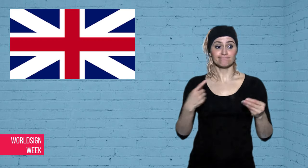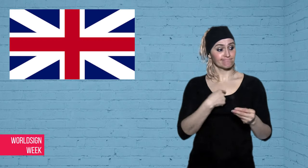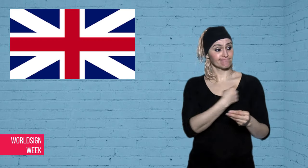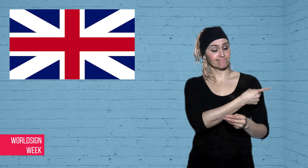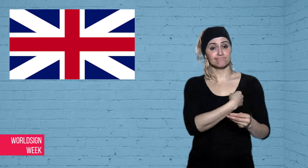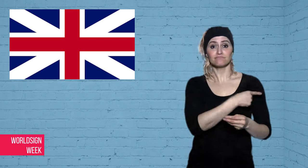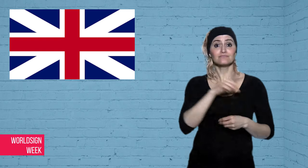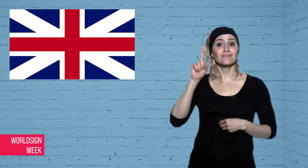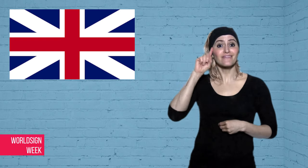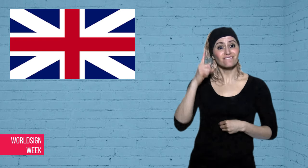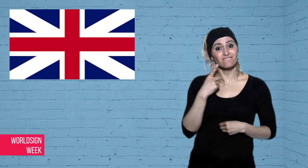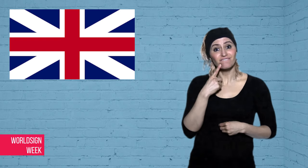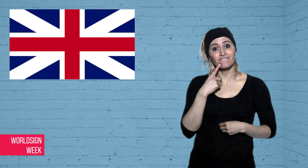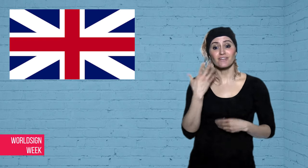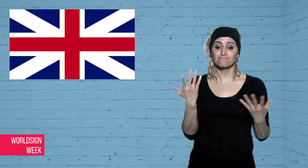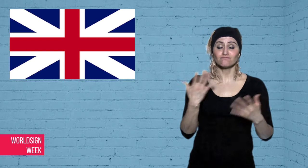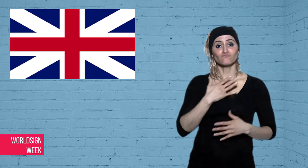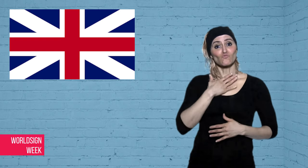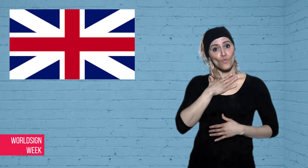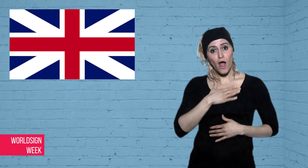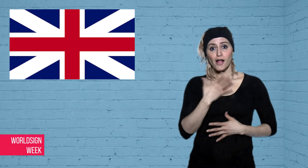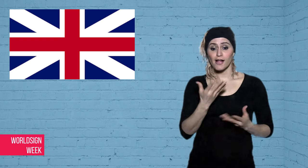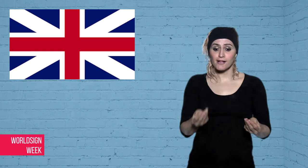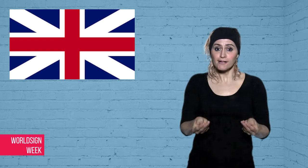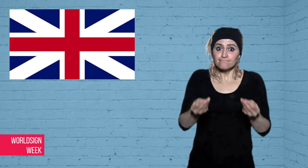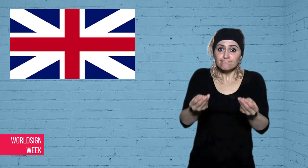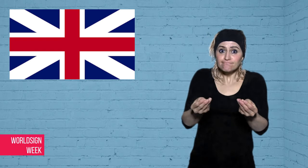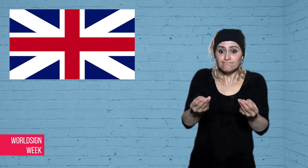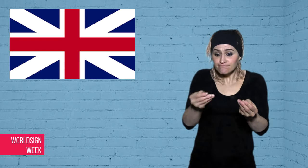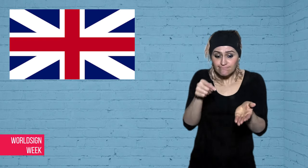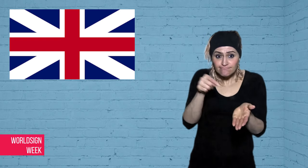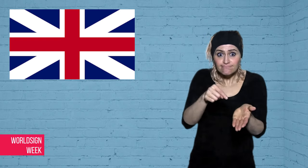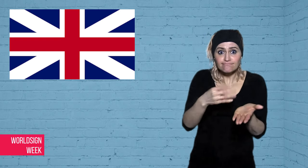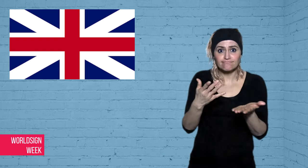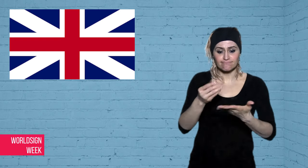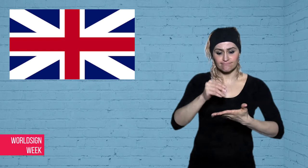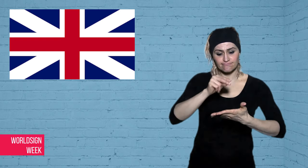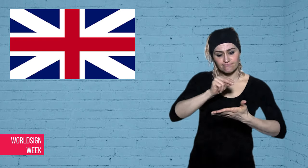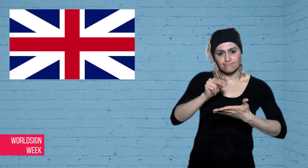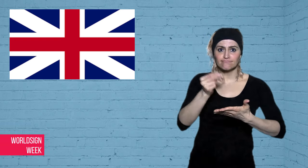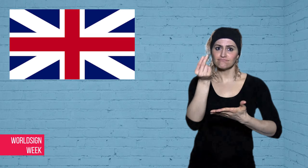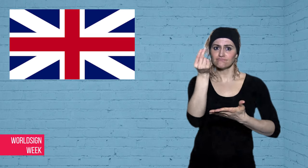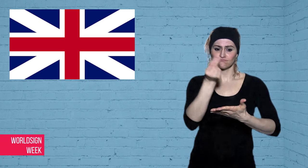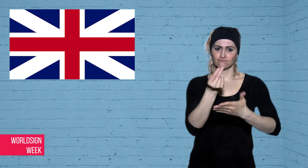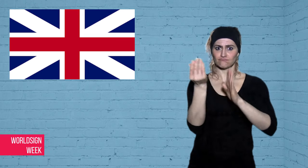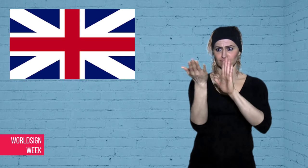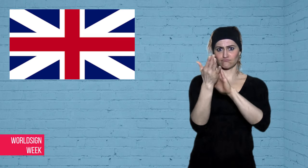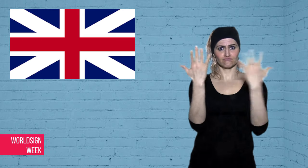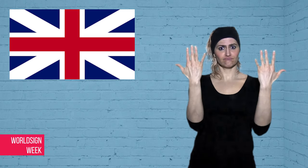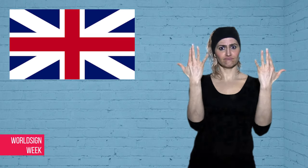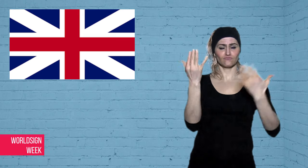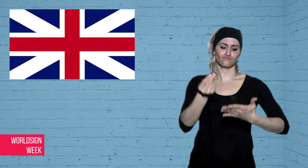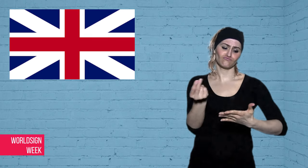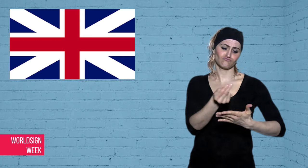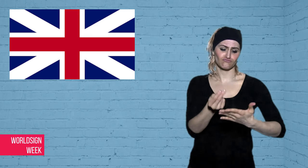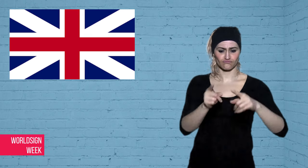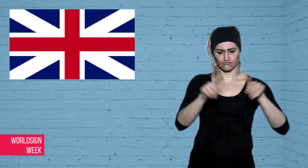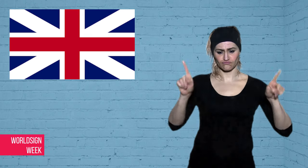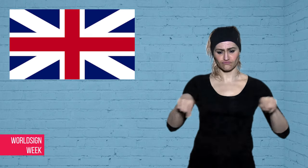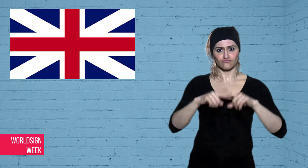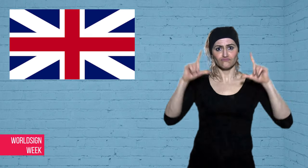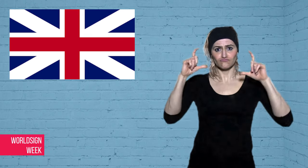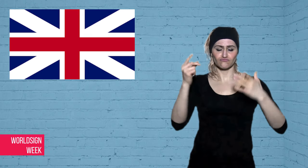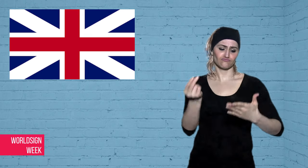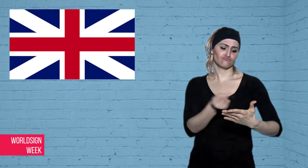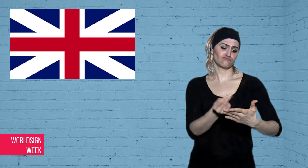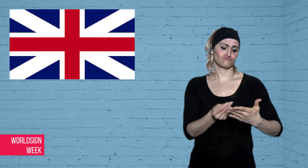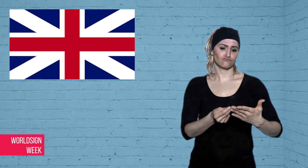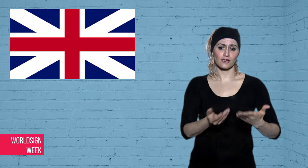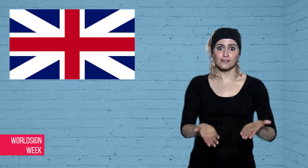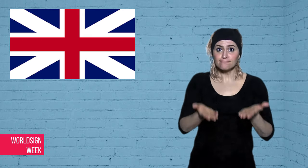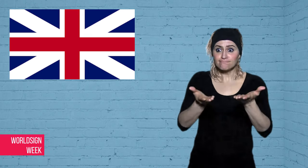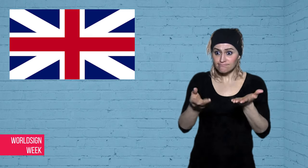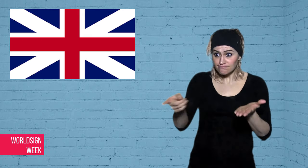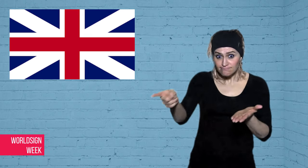hand-drawn pictures. The couple fooled